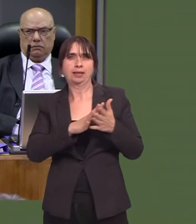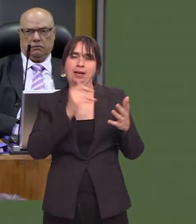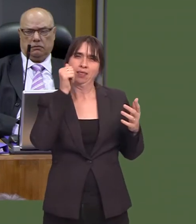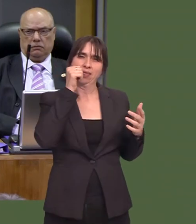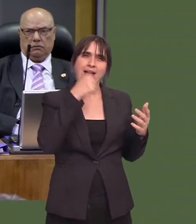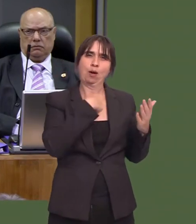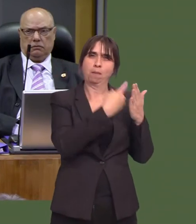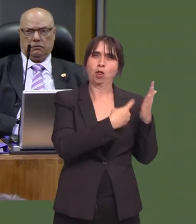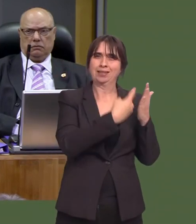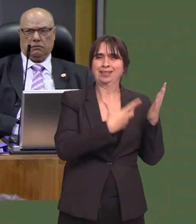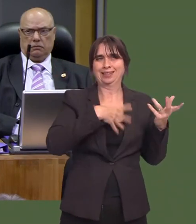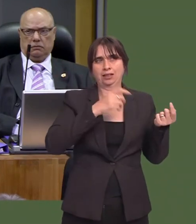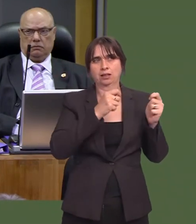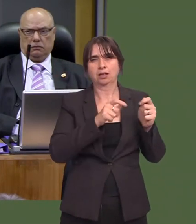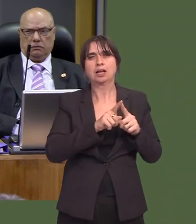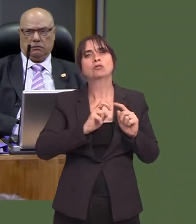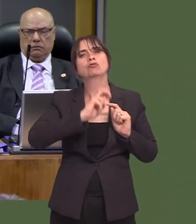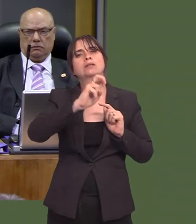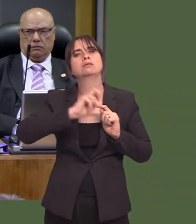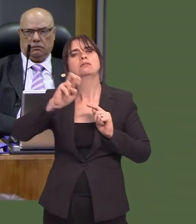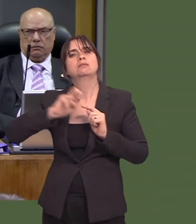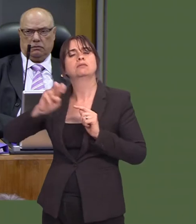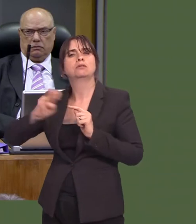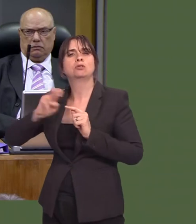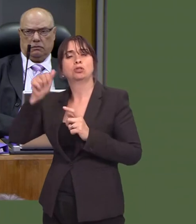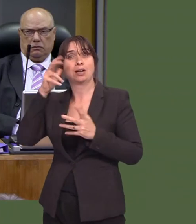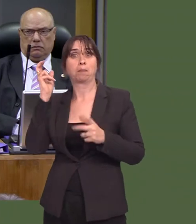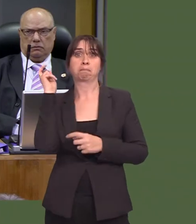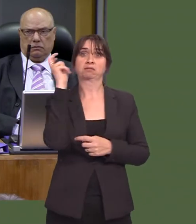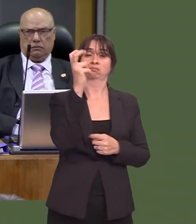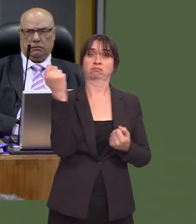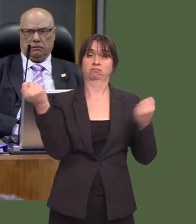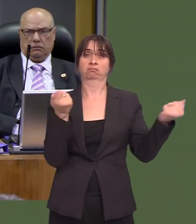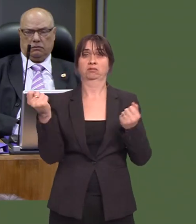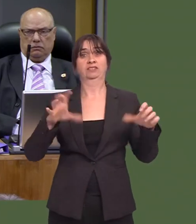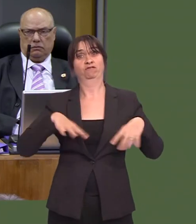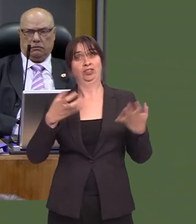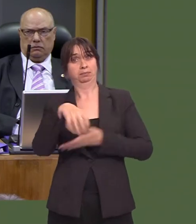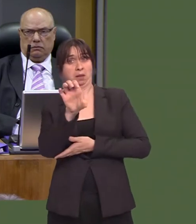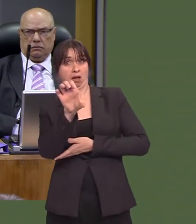For instance, with transport, the improvement in bus services, free bus travel, et cetera,